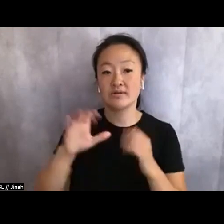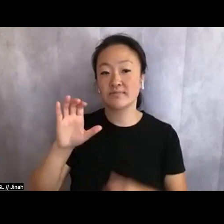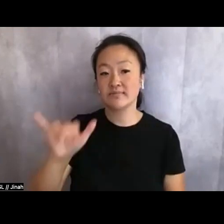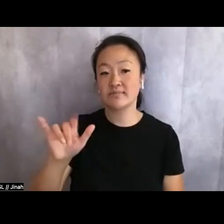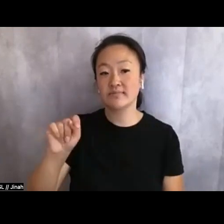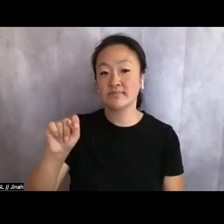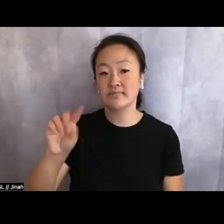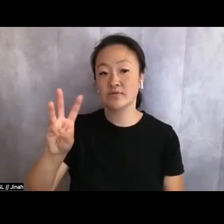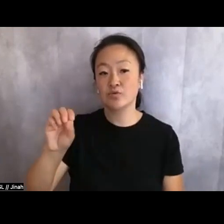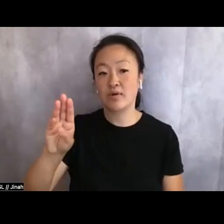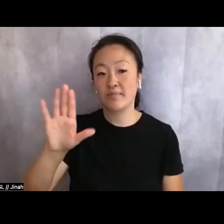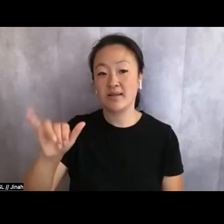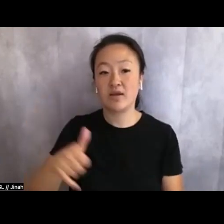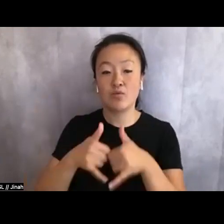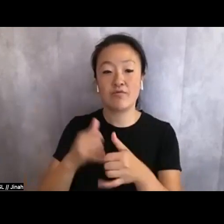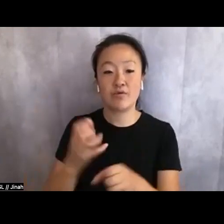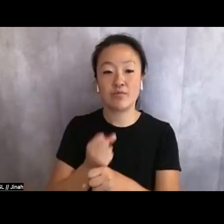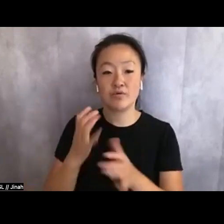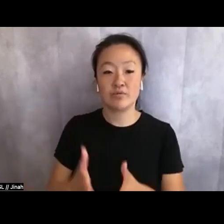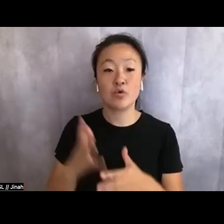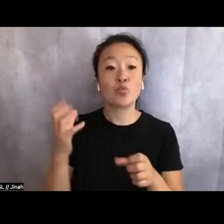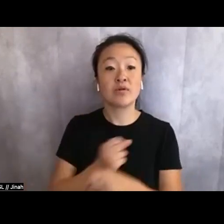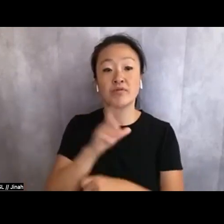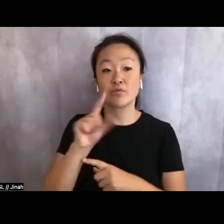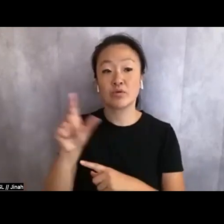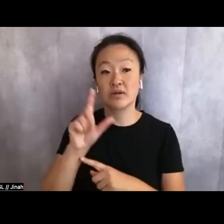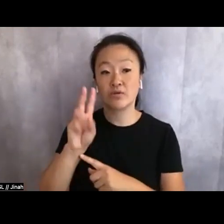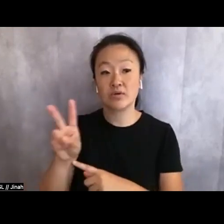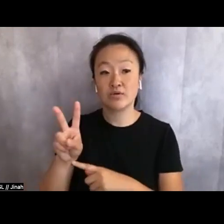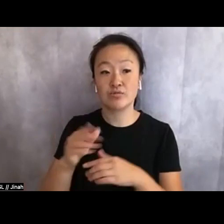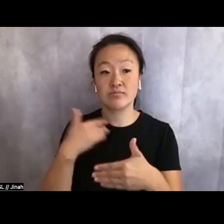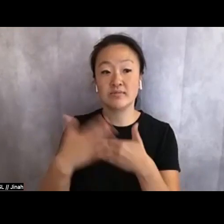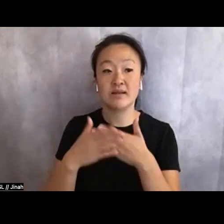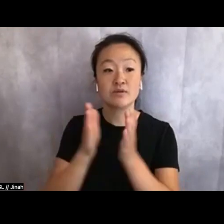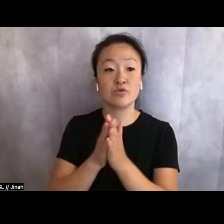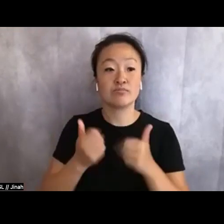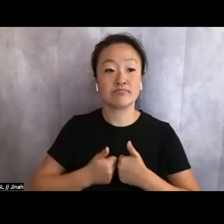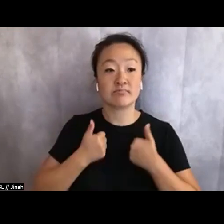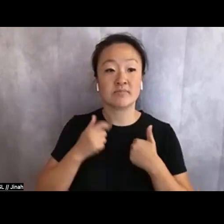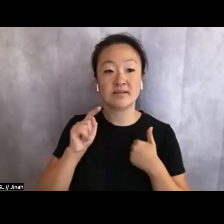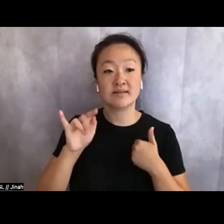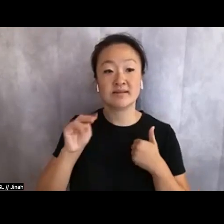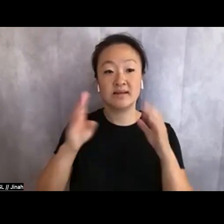and a recipient of a 2020 James Baldwin Fellowship at MacDowell. Their second book,